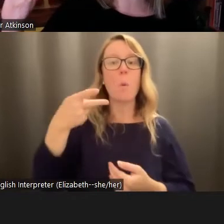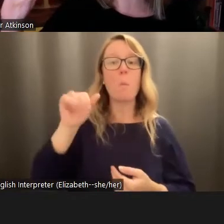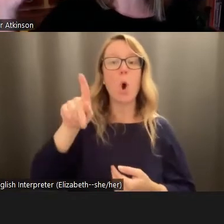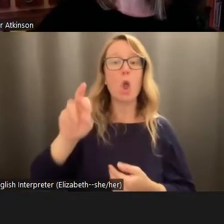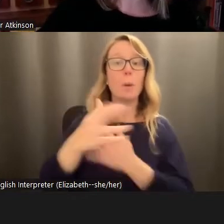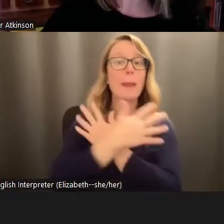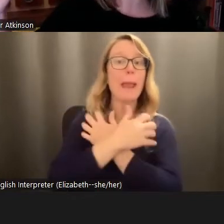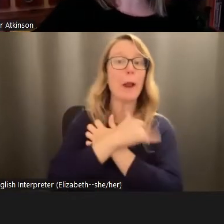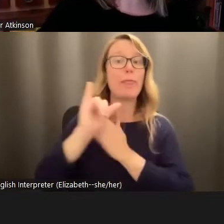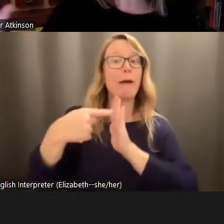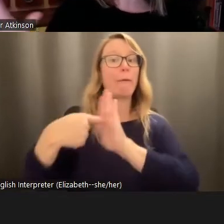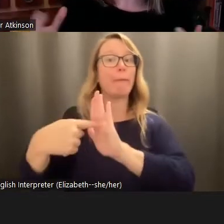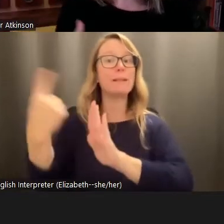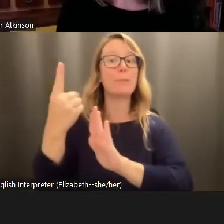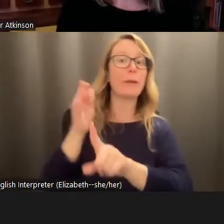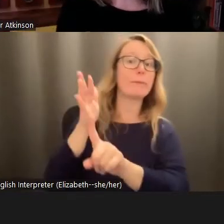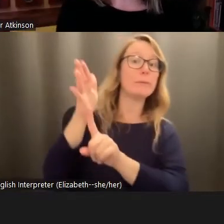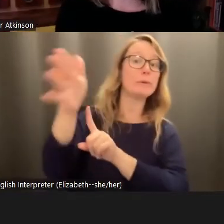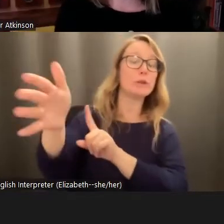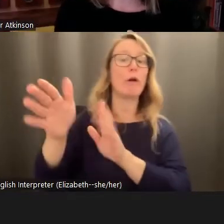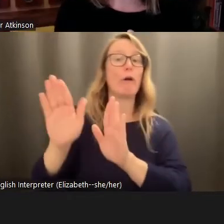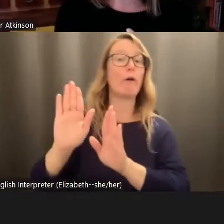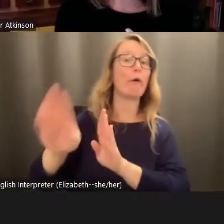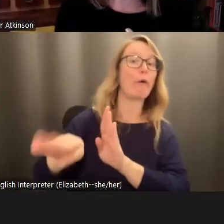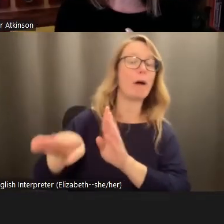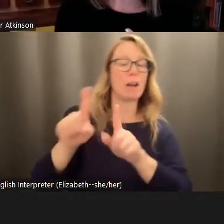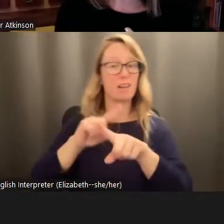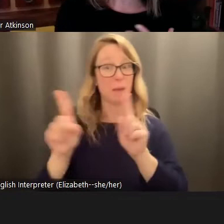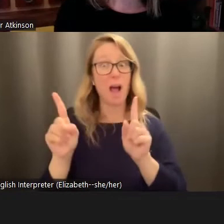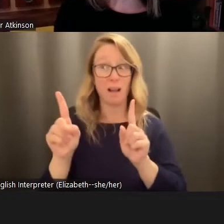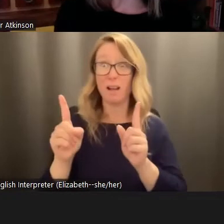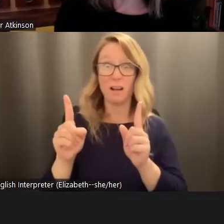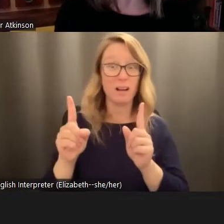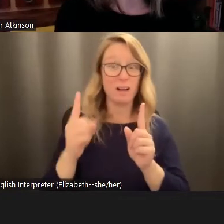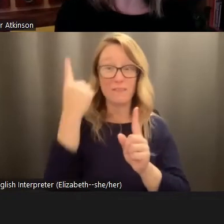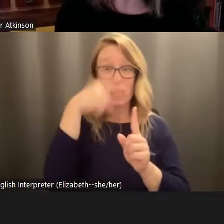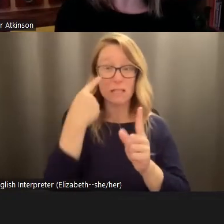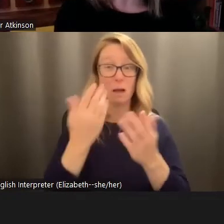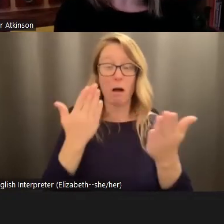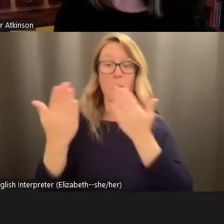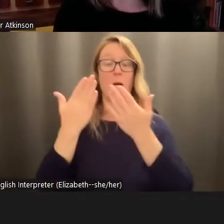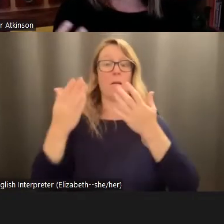something distant in the future. But it I think, has partly the